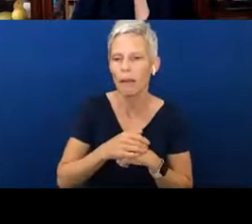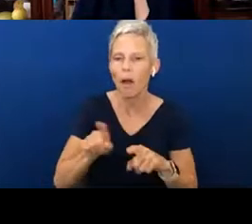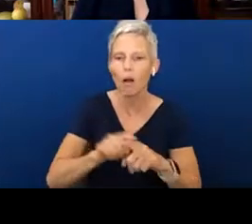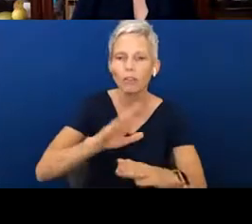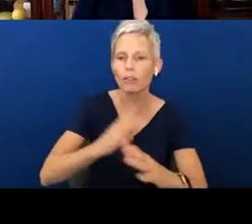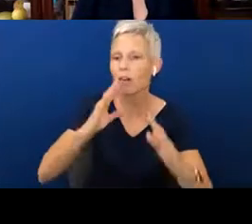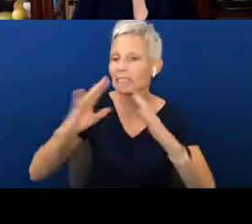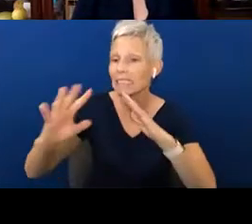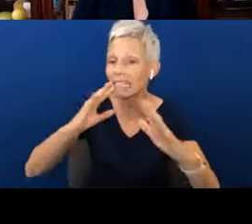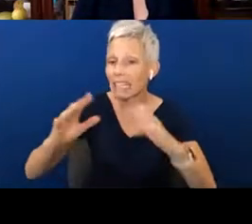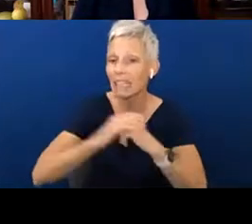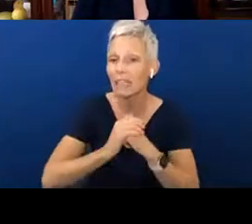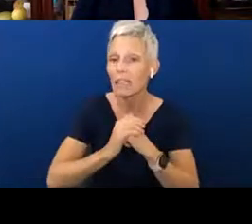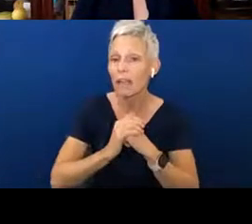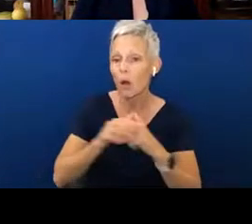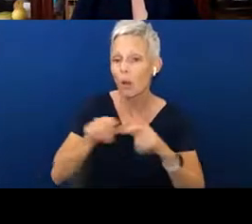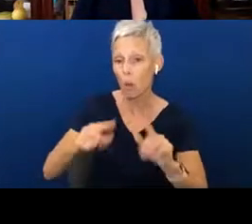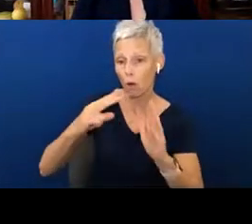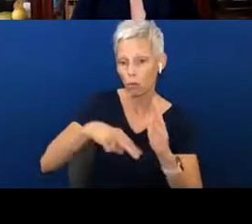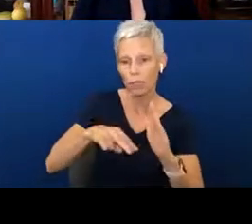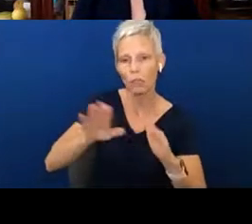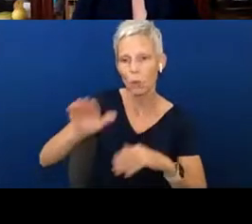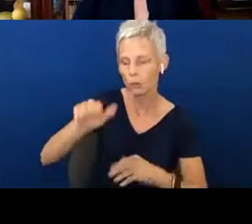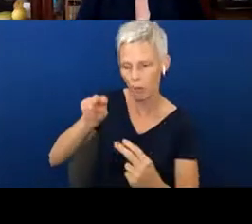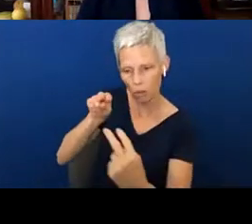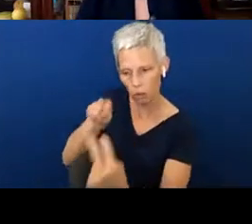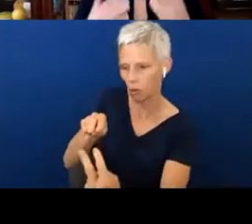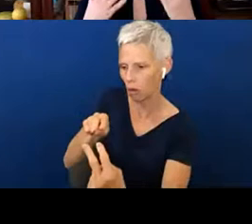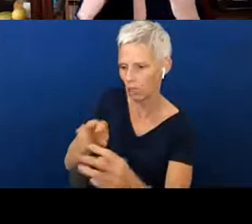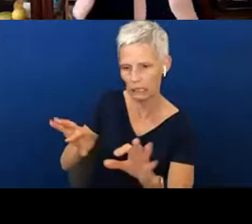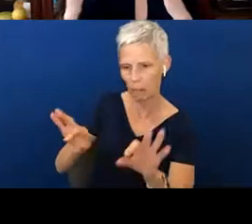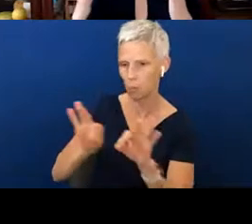look at your child while you're reading. It's important if we're signing that we get that eye